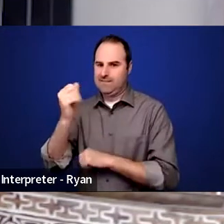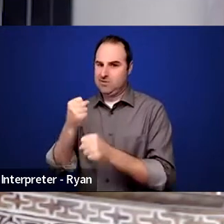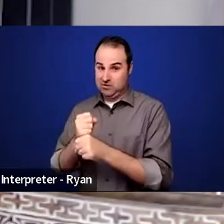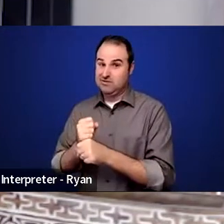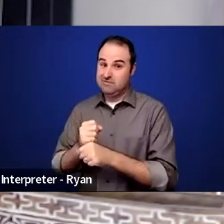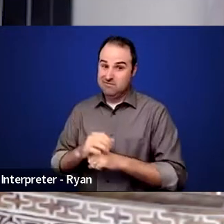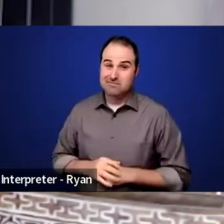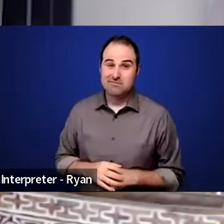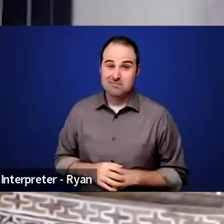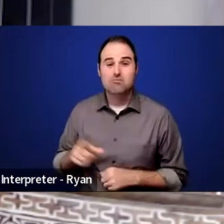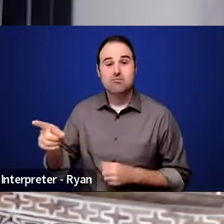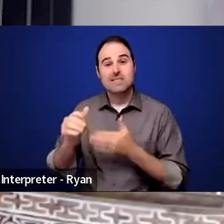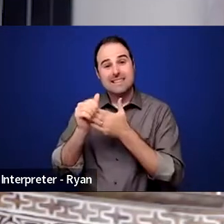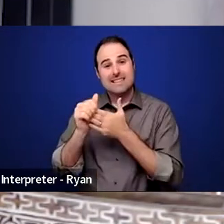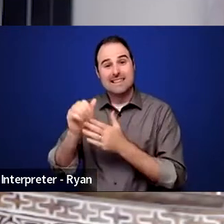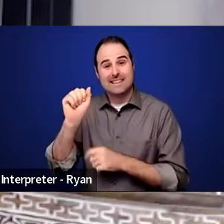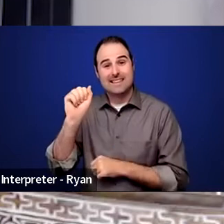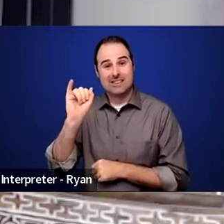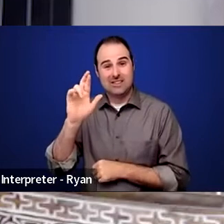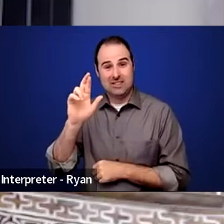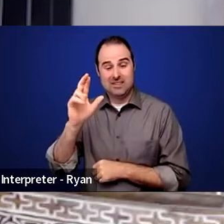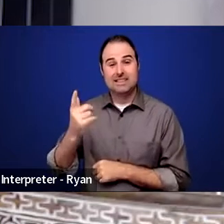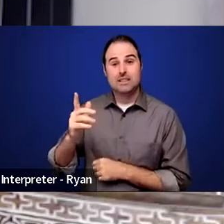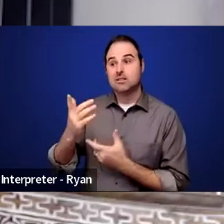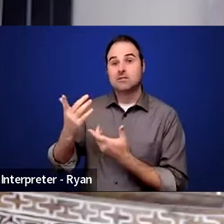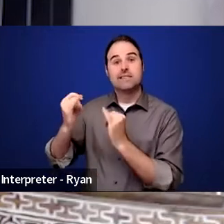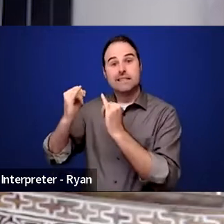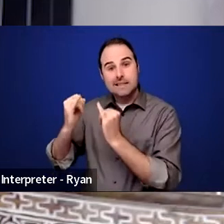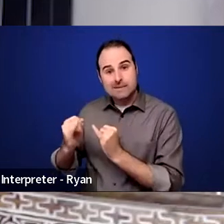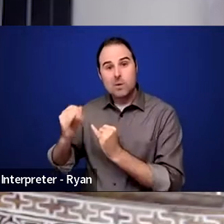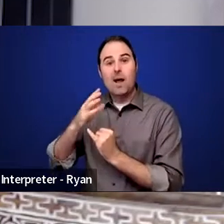She leads AIR's Individuals and Disabilities Practice Hub,